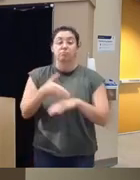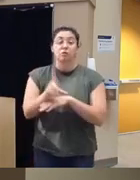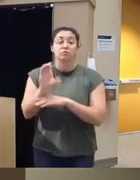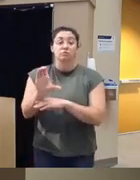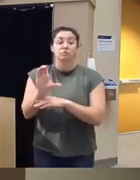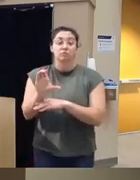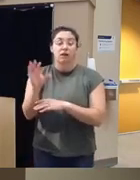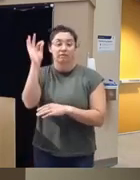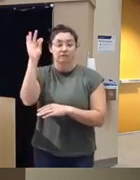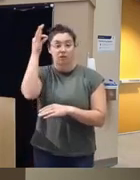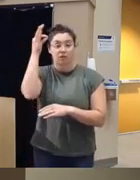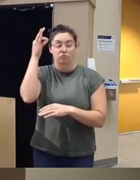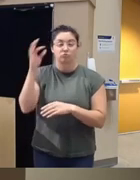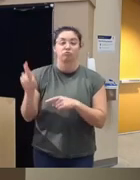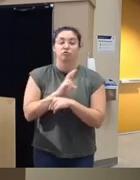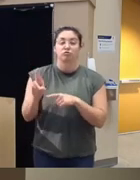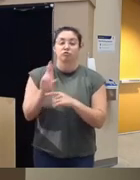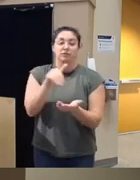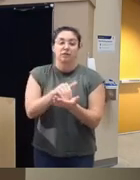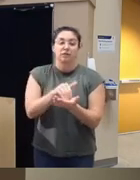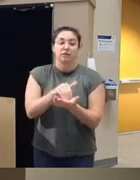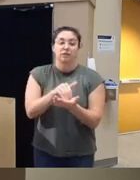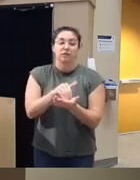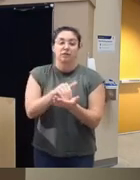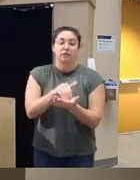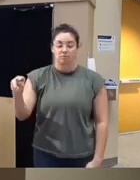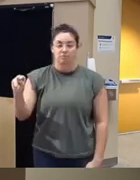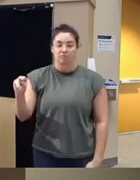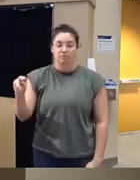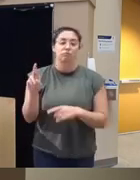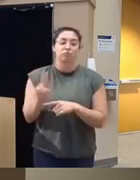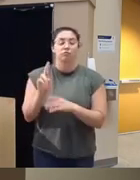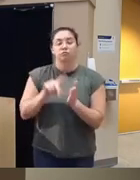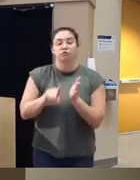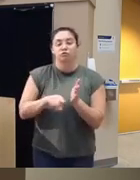in Aral Research Center at Yukon and later also did her research fellowship at Yale as